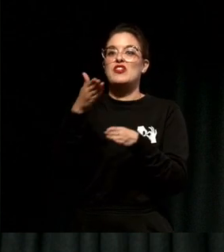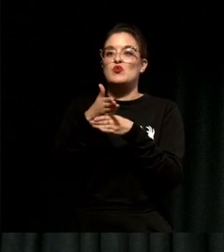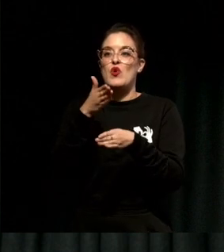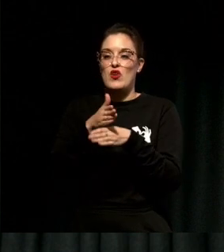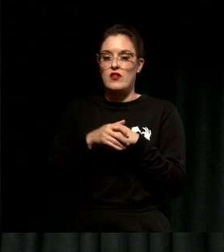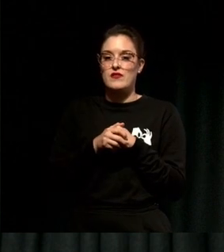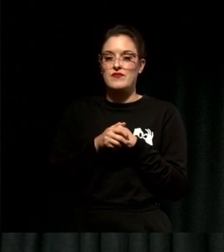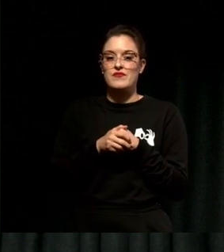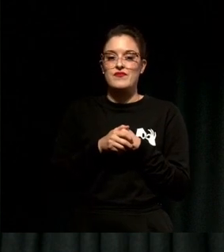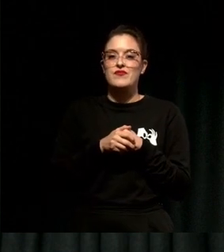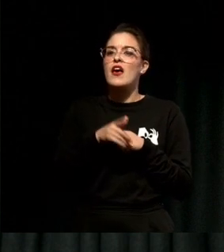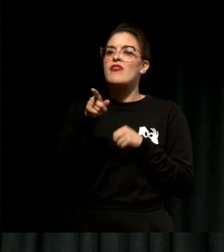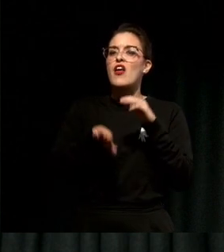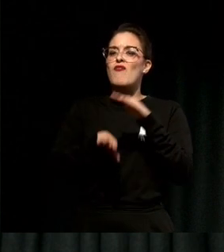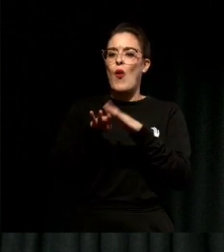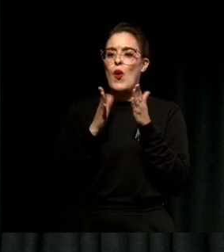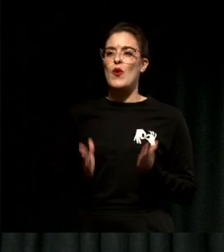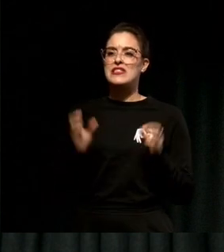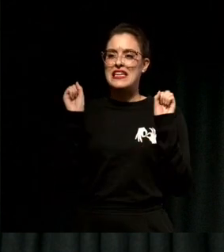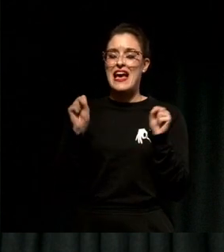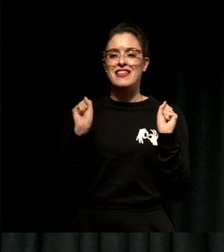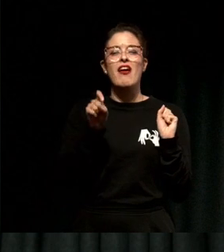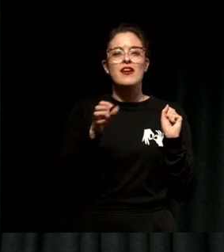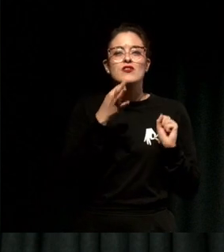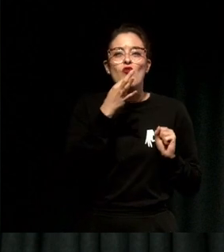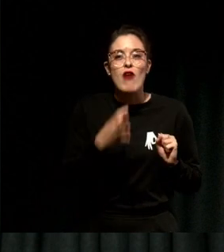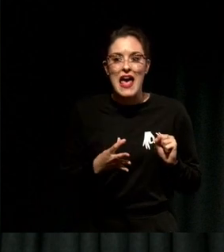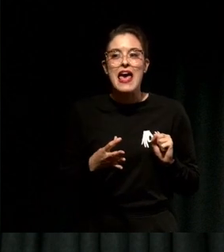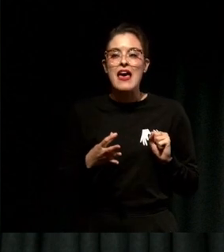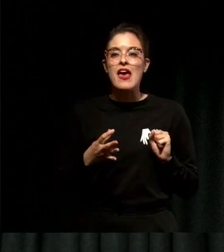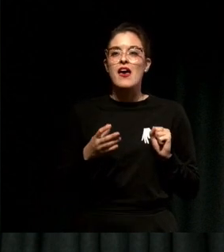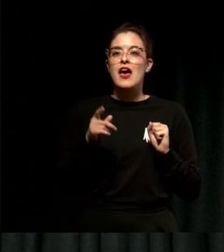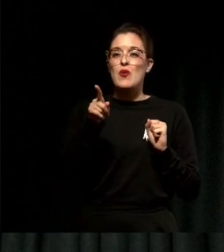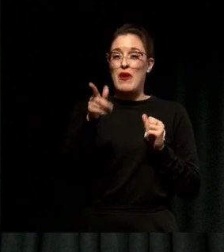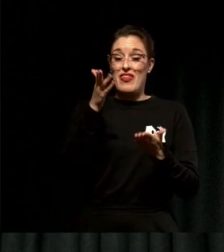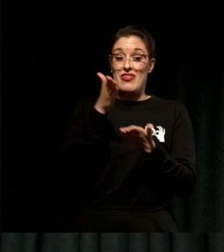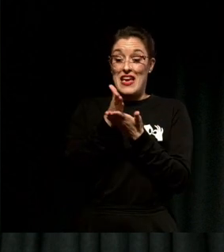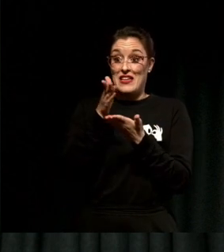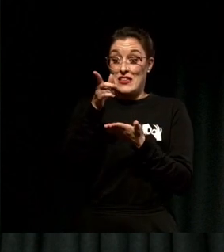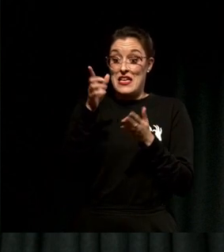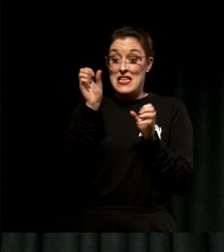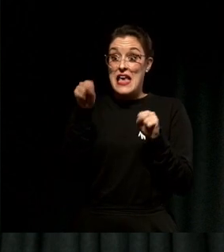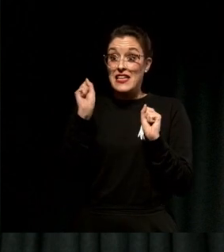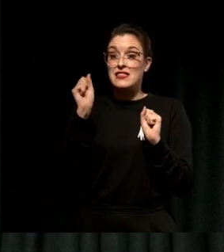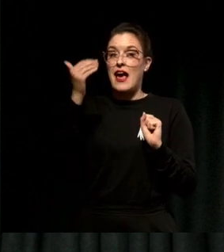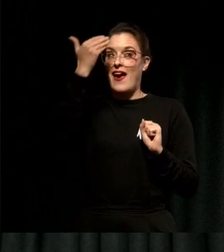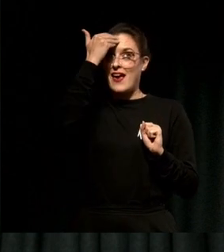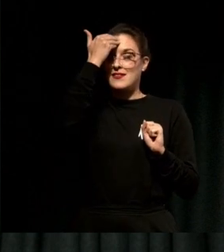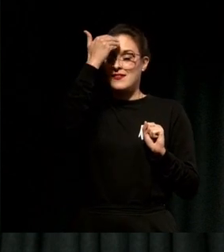It won't happen too often in your life but a Full Body Yes is a yes that aligns your head, your heart, and your guts.